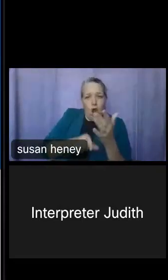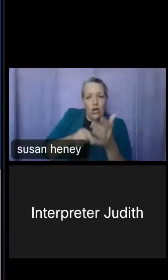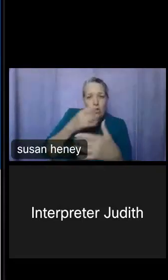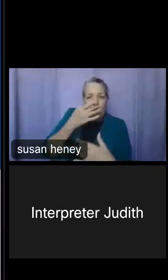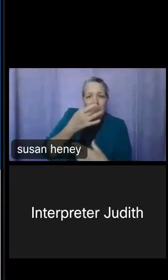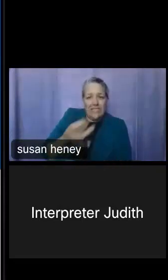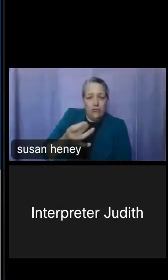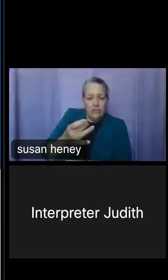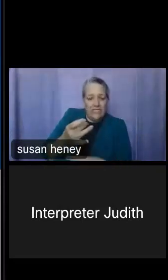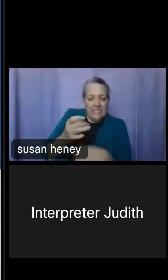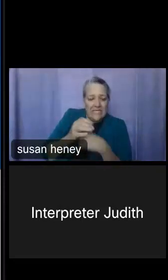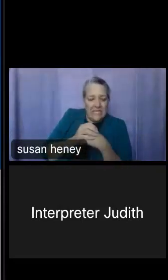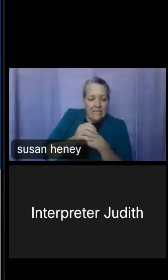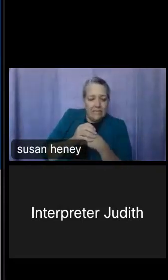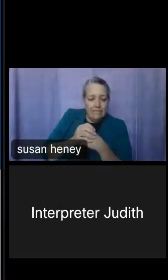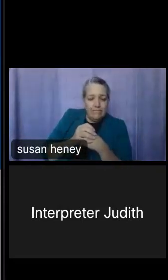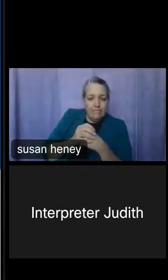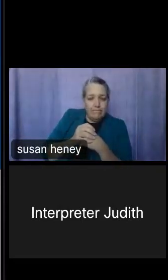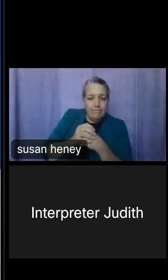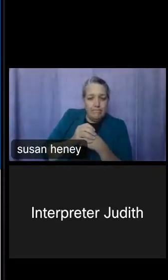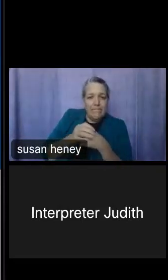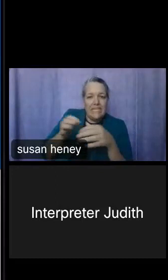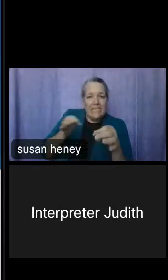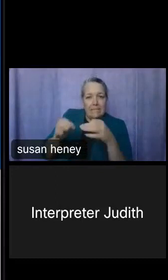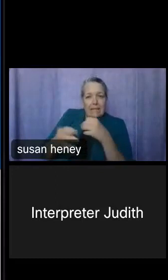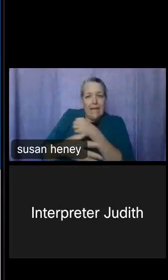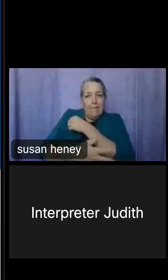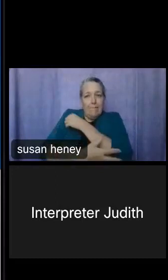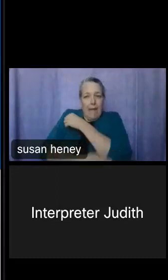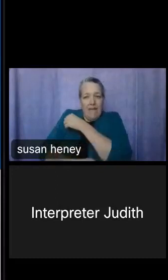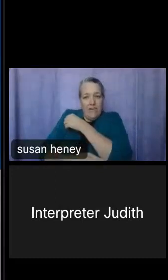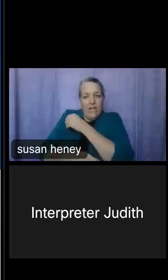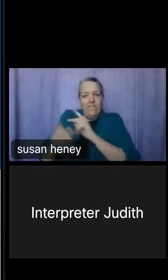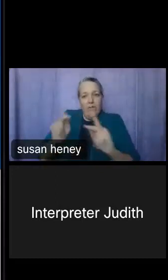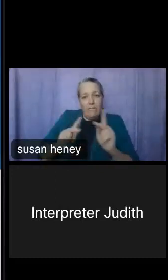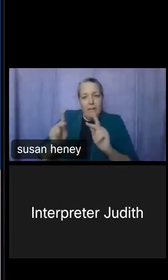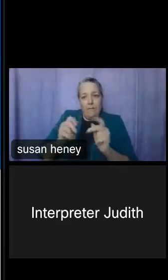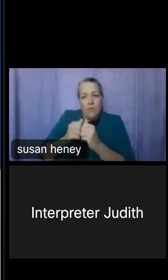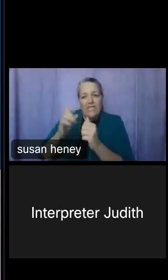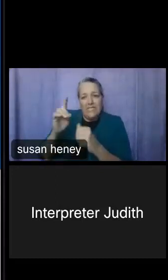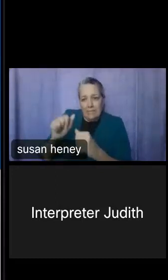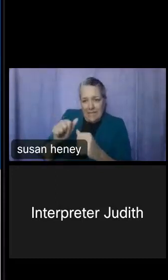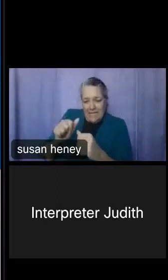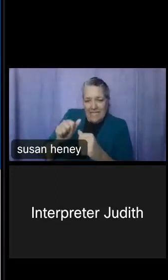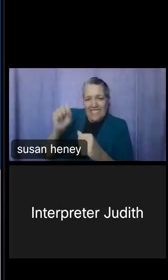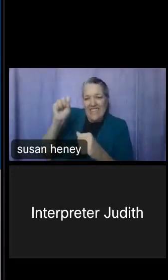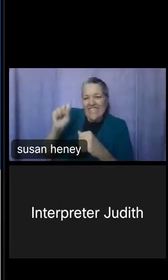It talked about poverty for disabled individuals in the South, and so I wanted to show you